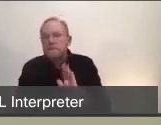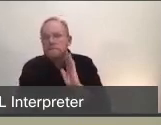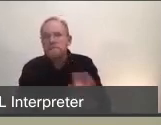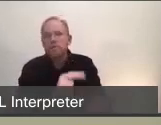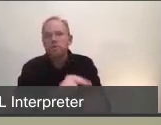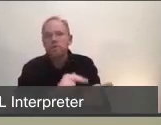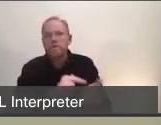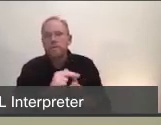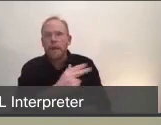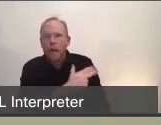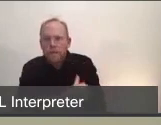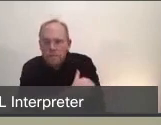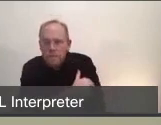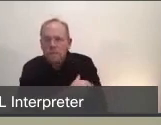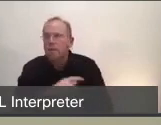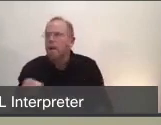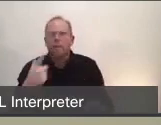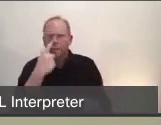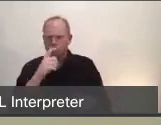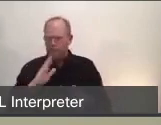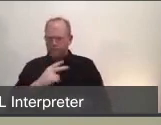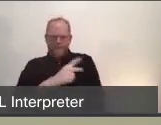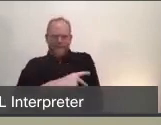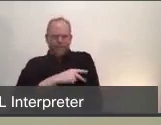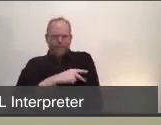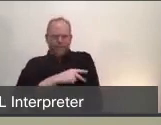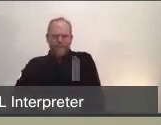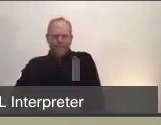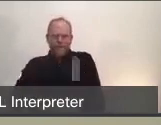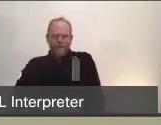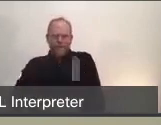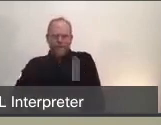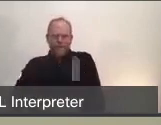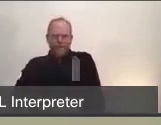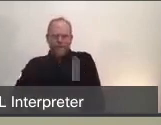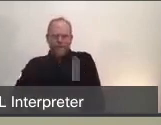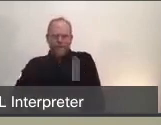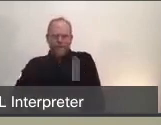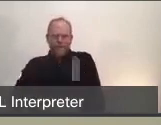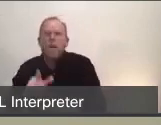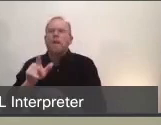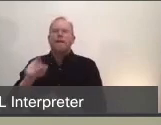due to their age and their chronic conditions, were most vulnerable, and will continue to be our most vulnerable populations.